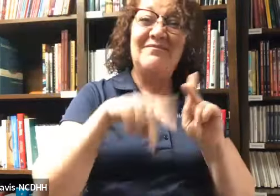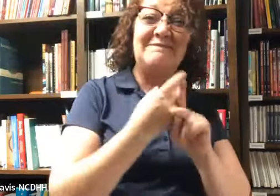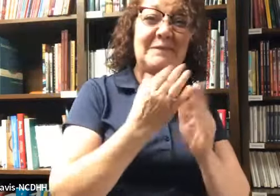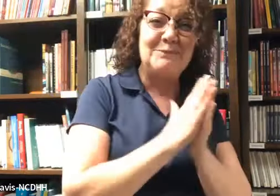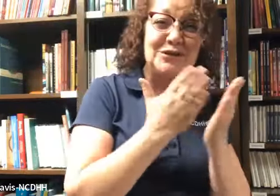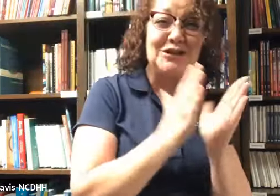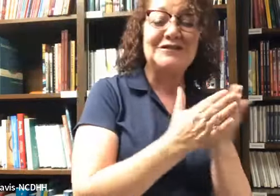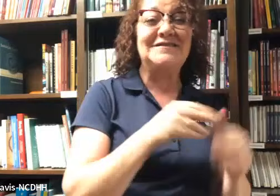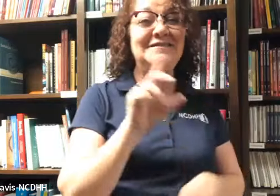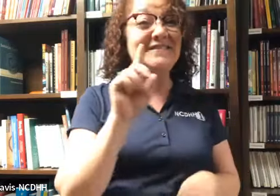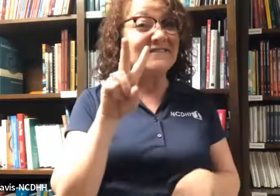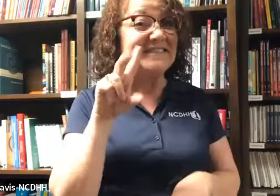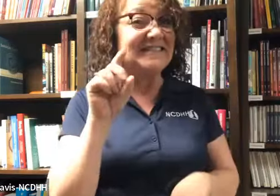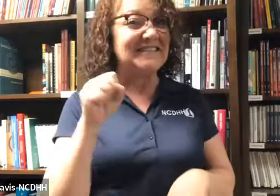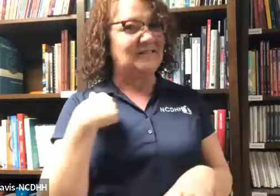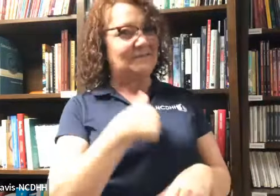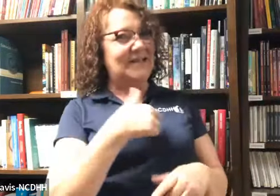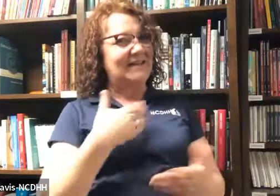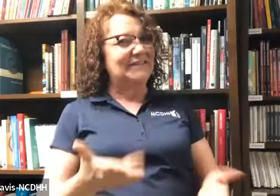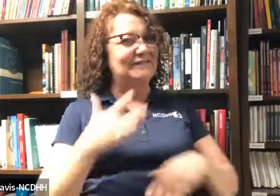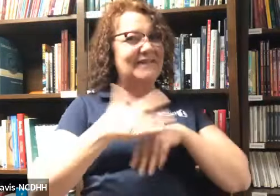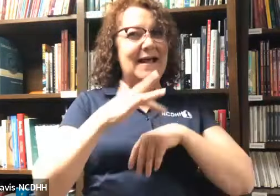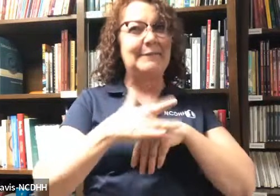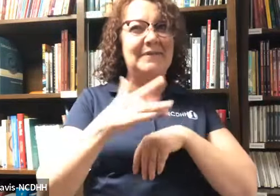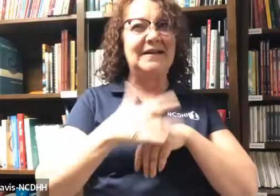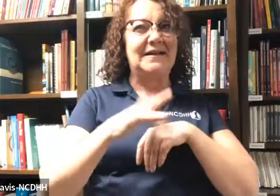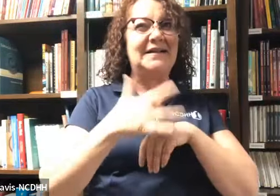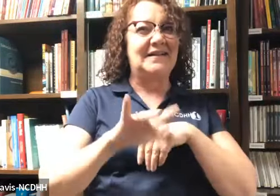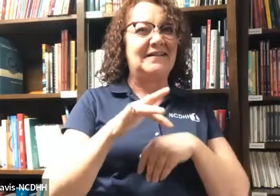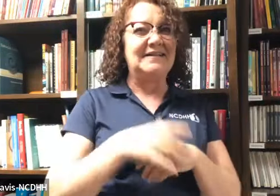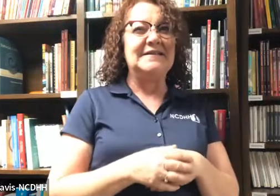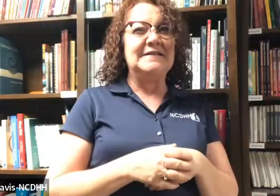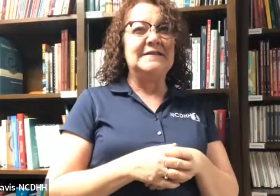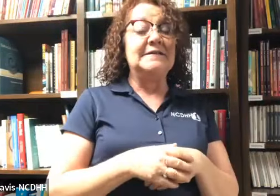There are a variety of types of books and DVDs that we have here available for you.